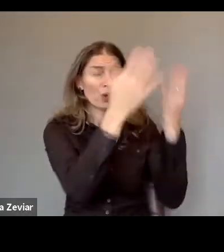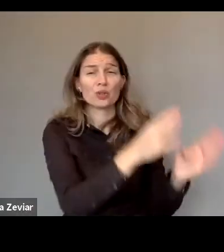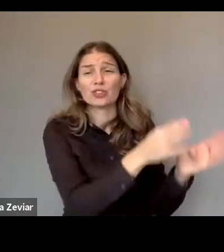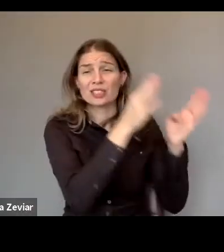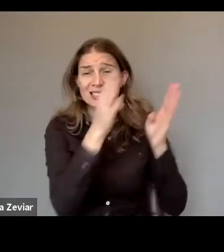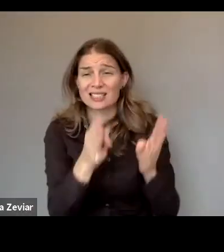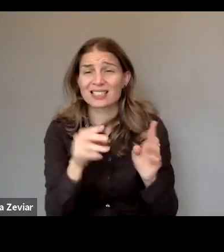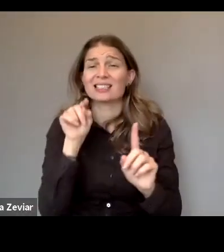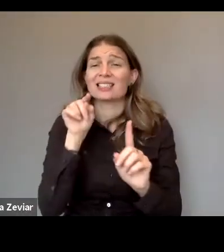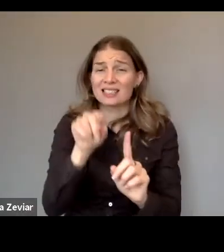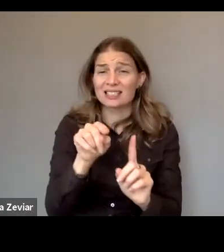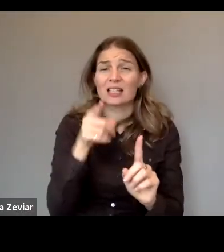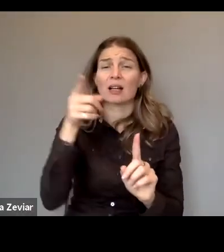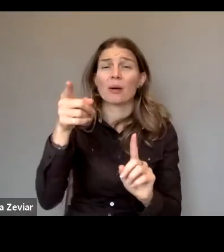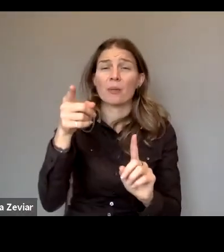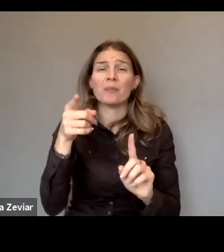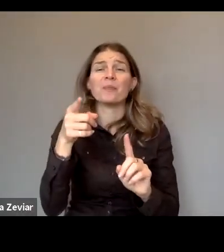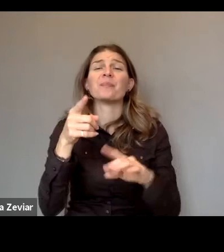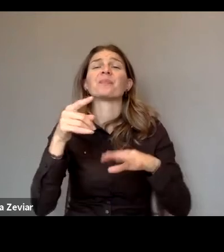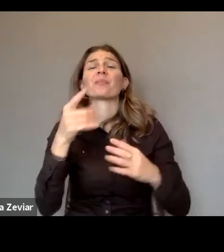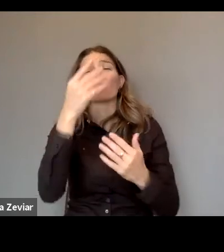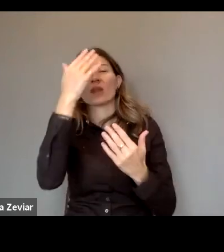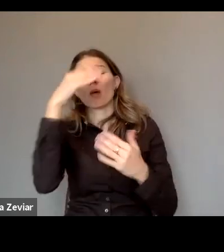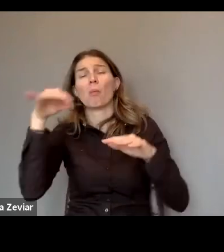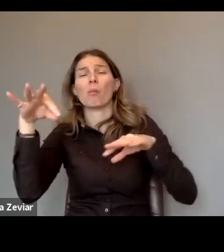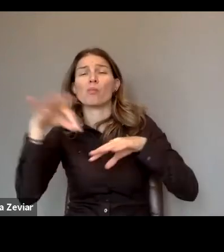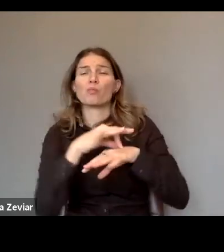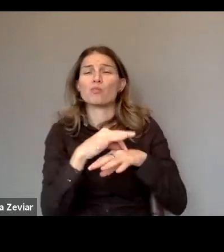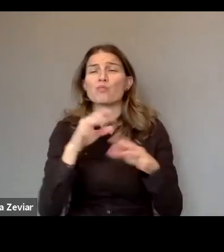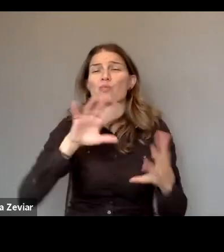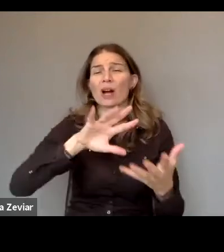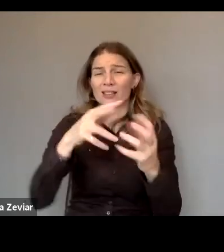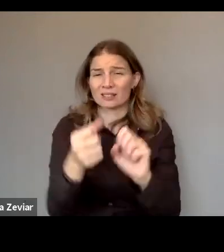The Istanbul Convention defines it as all acts as physical, sexual,